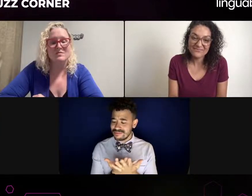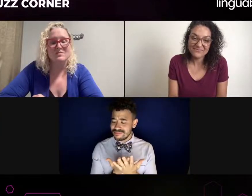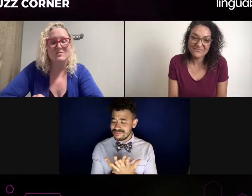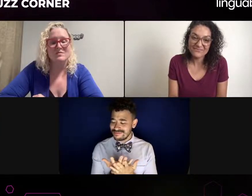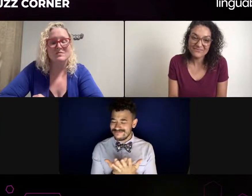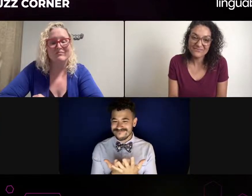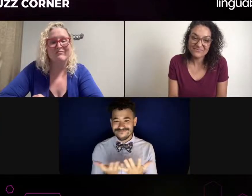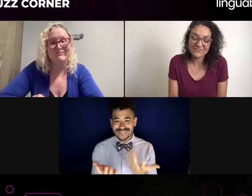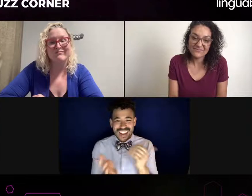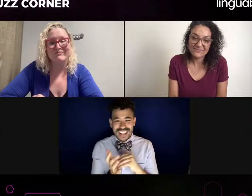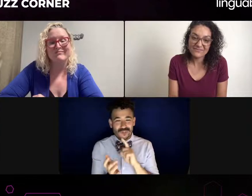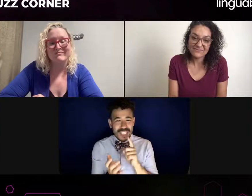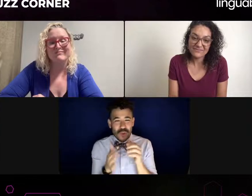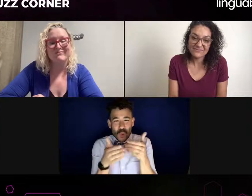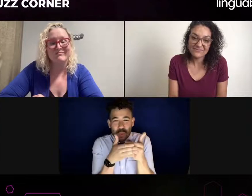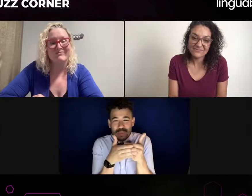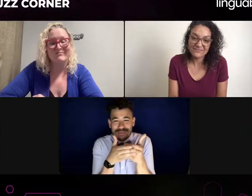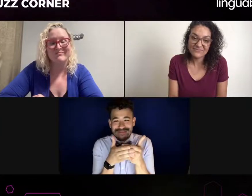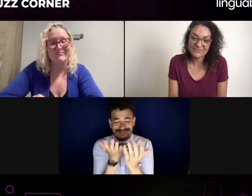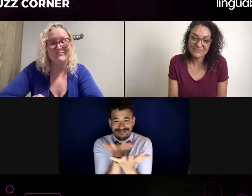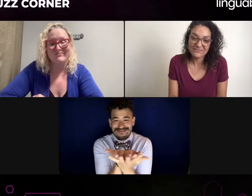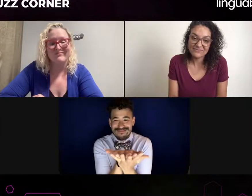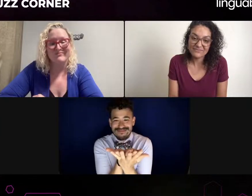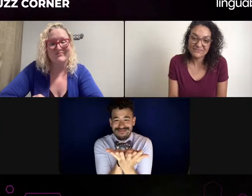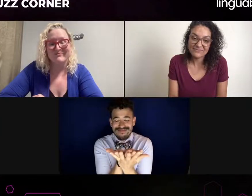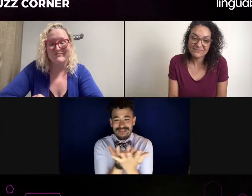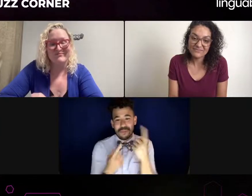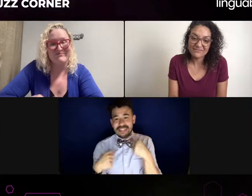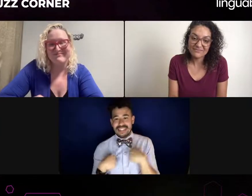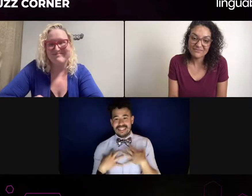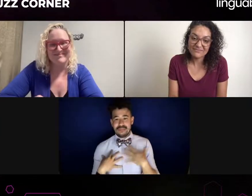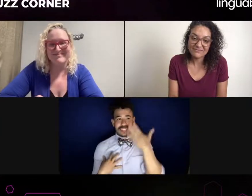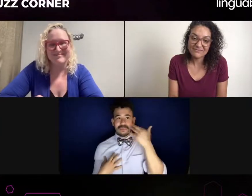what would your kind of interpreter look like in a perfect world?